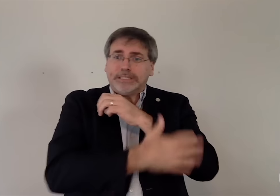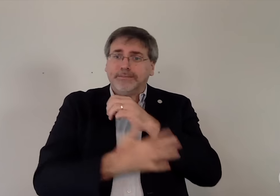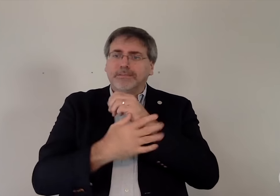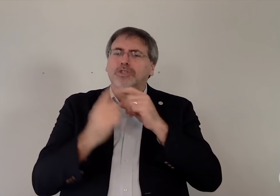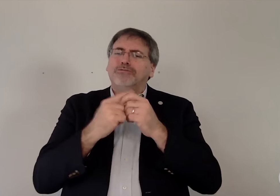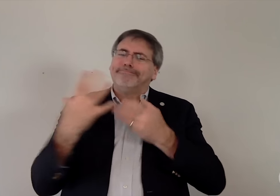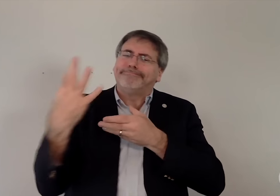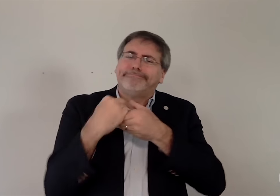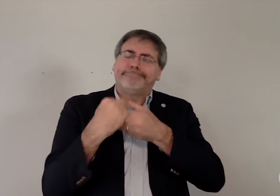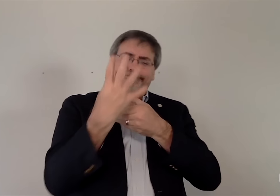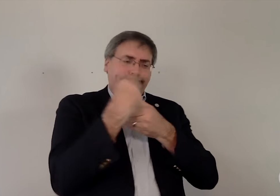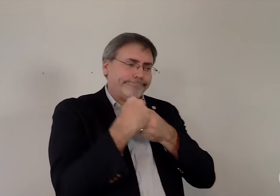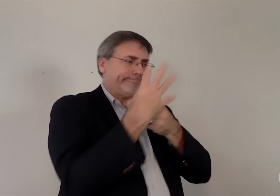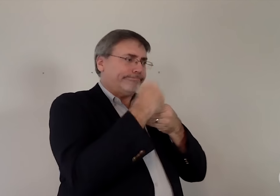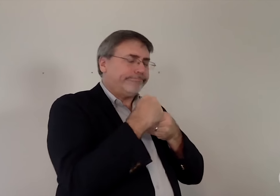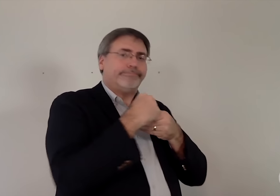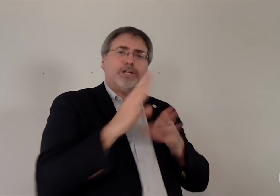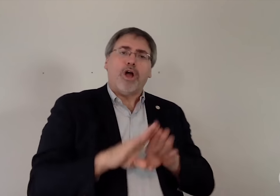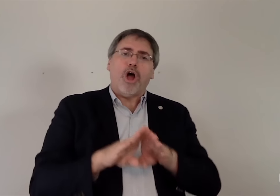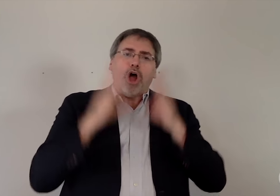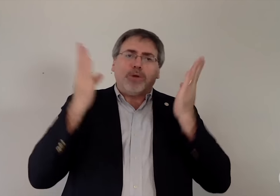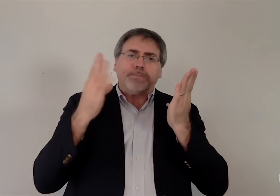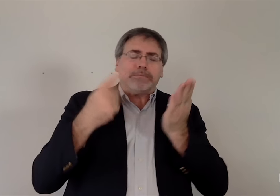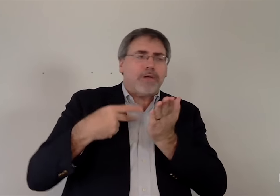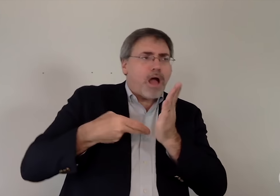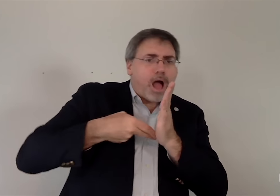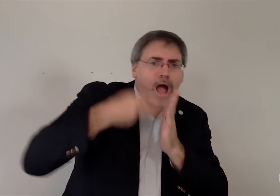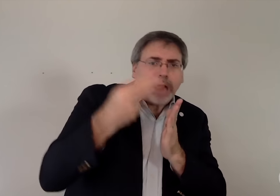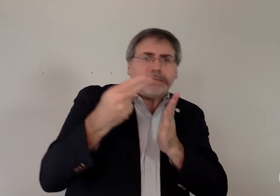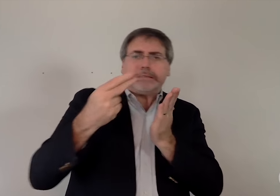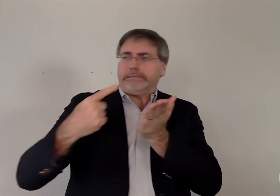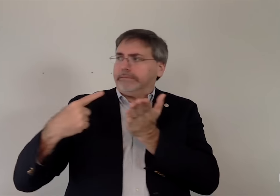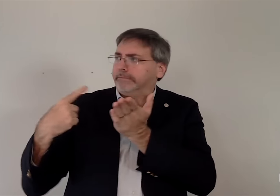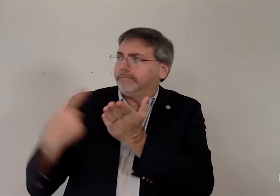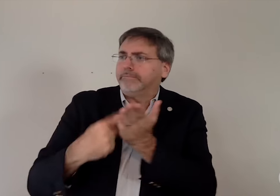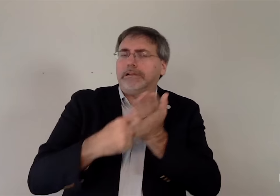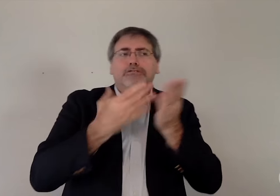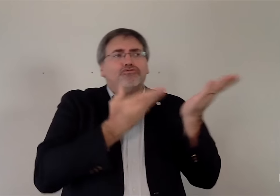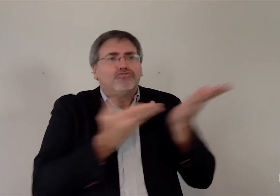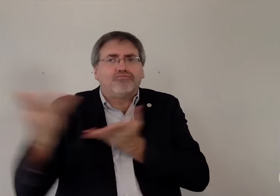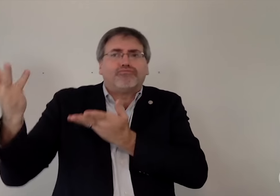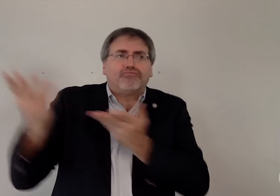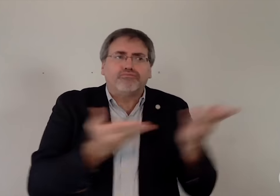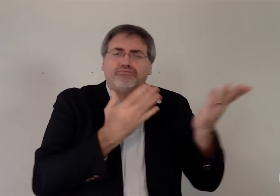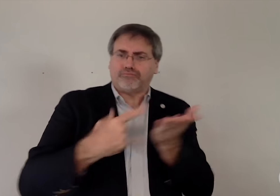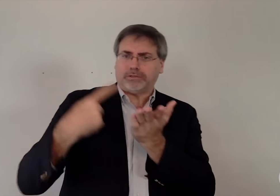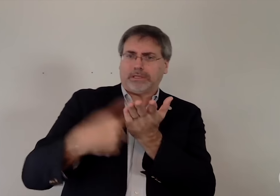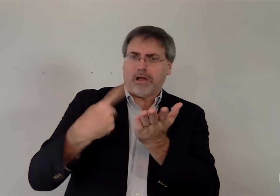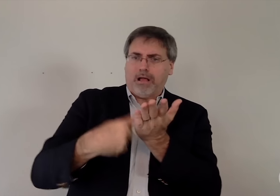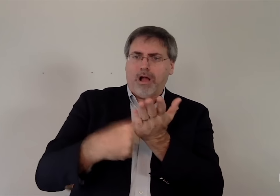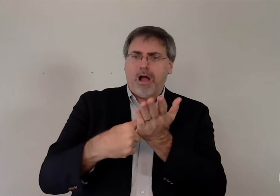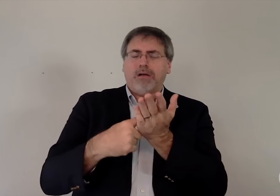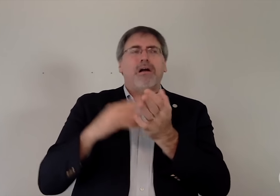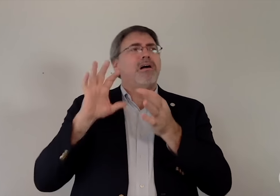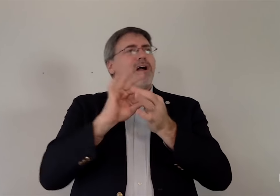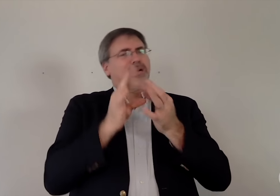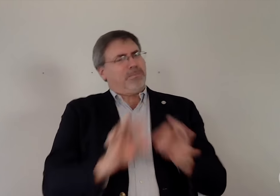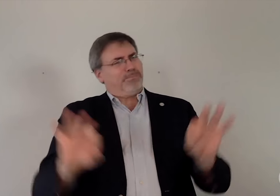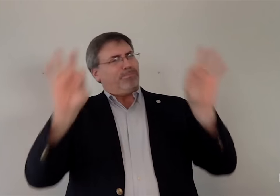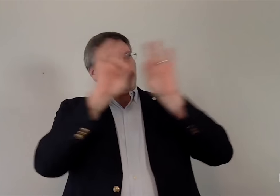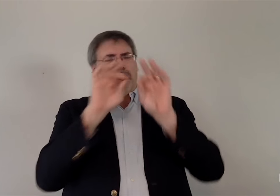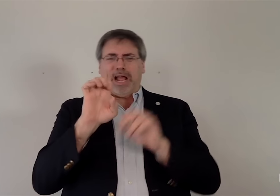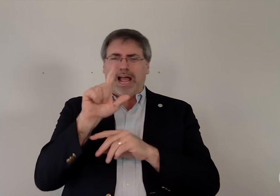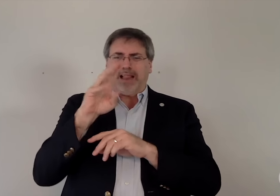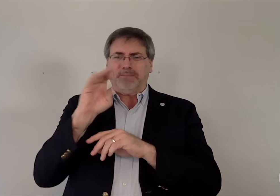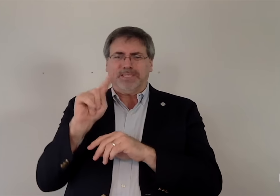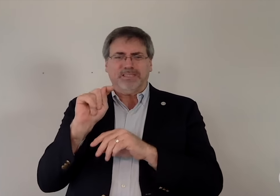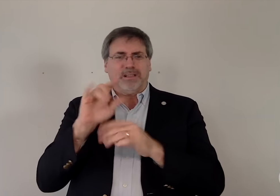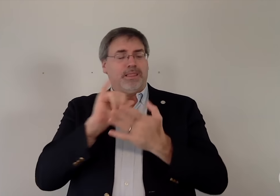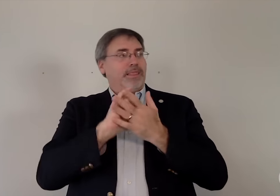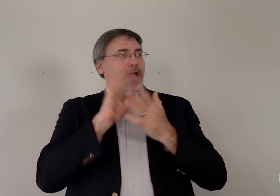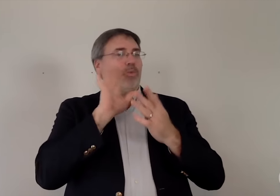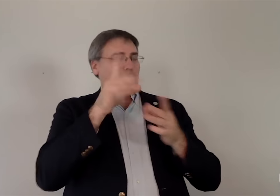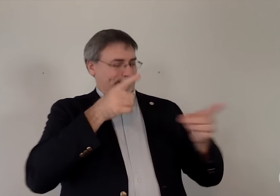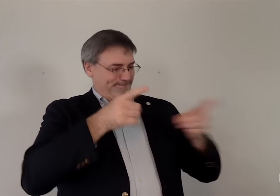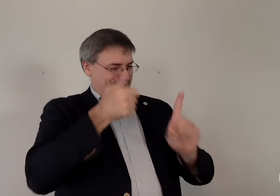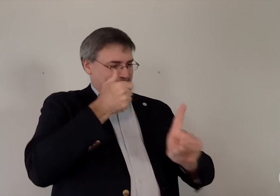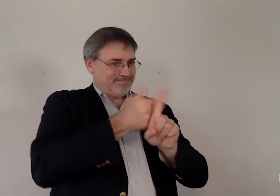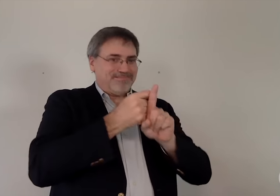to engage in open, honest, and constructive dialogue on the important elements that define